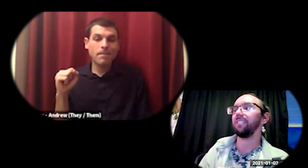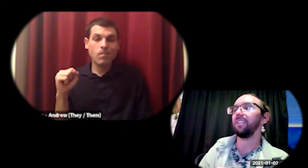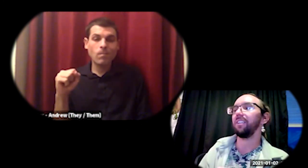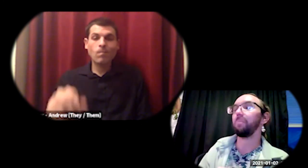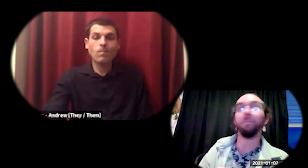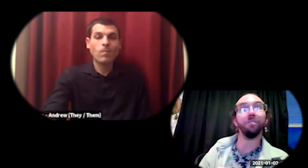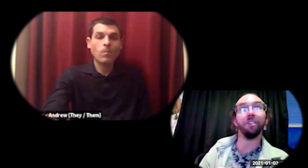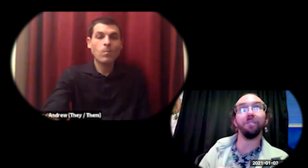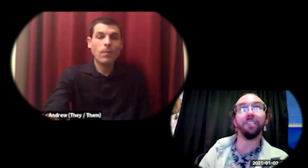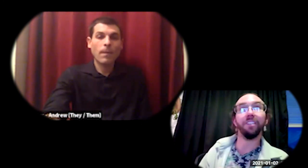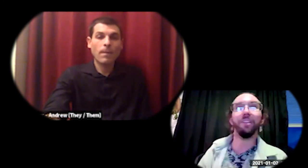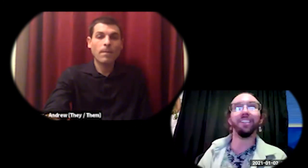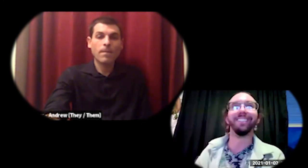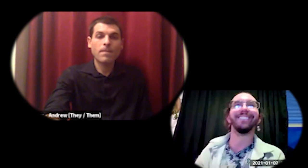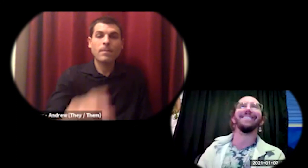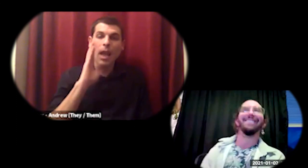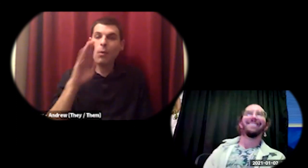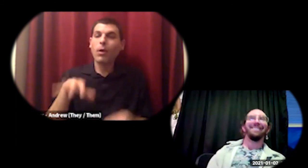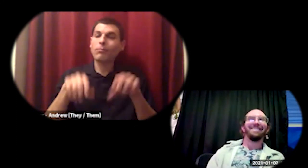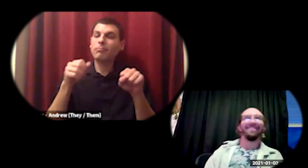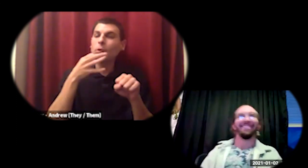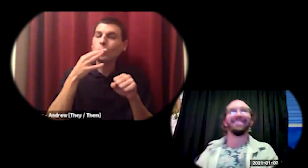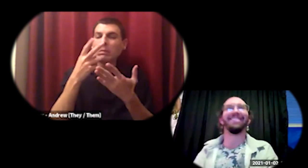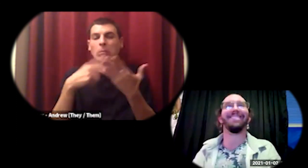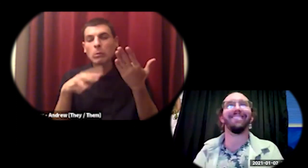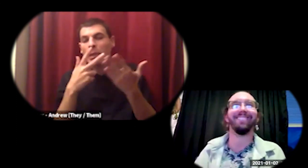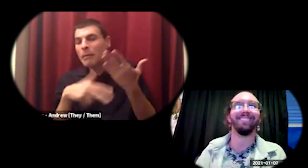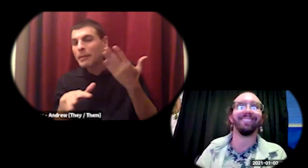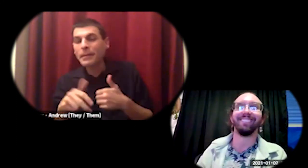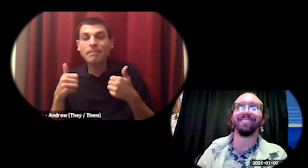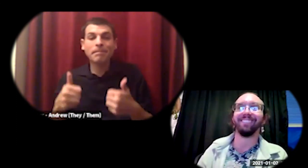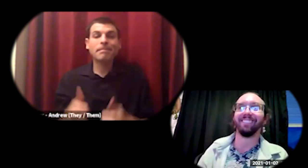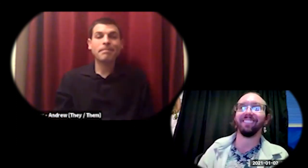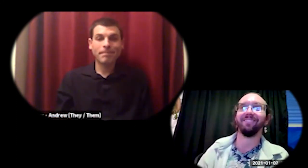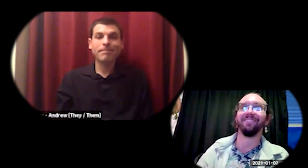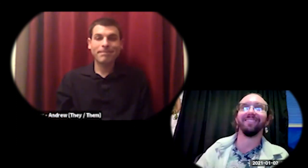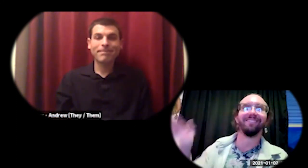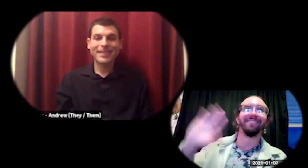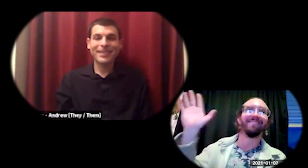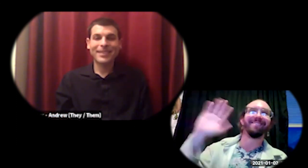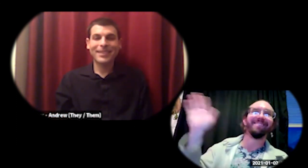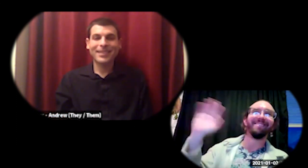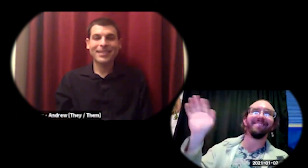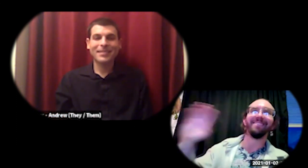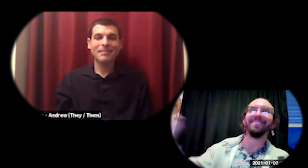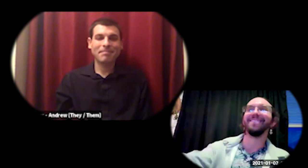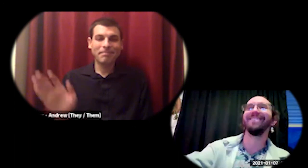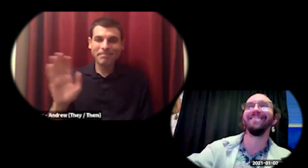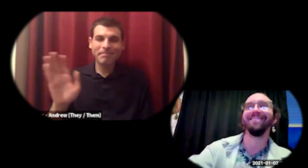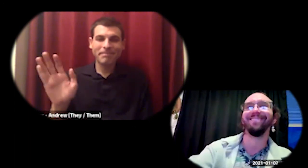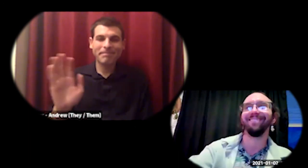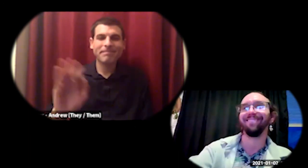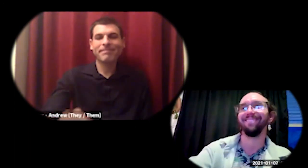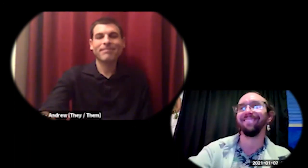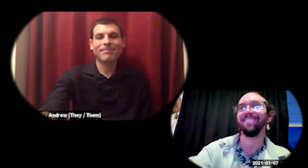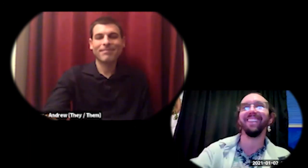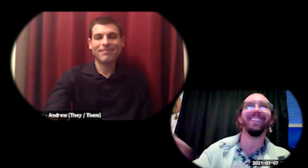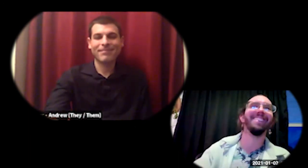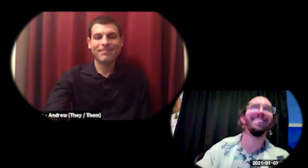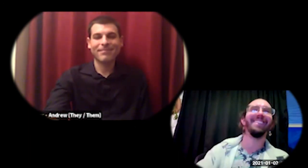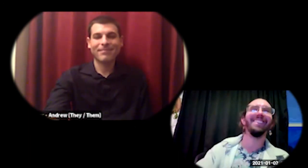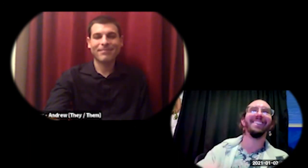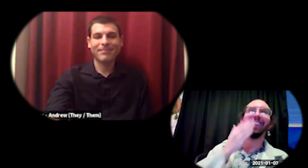i'll probably do another one of these in a few weeks